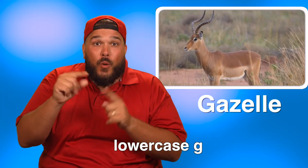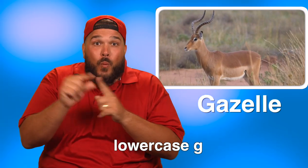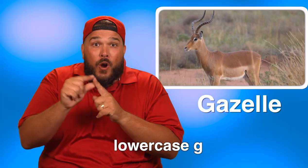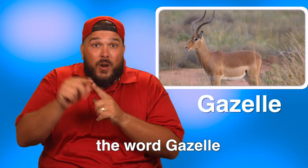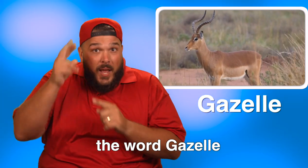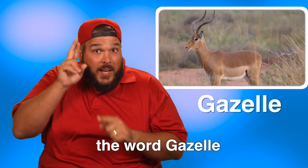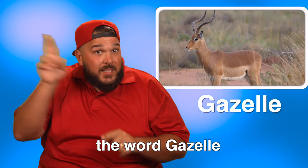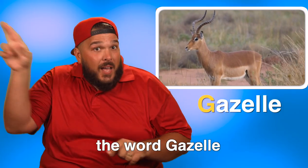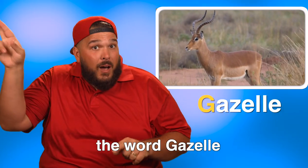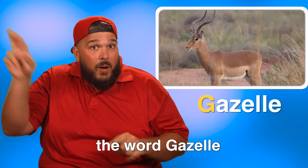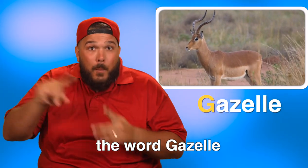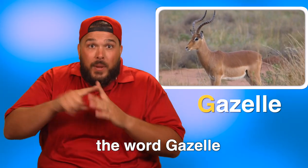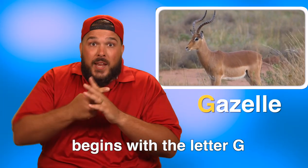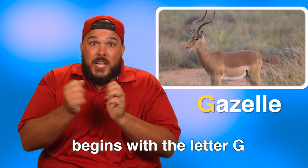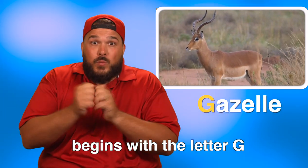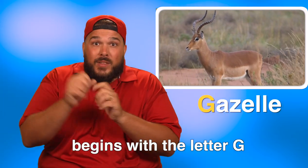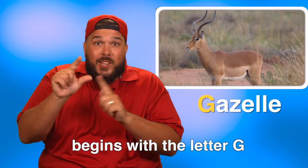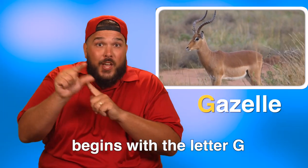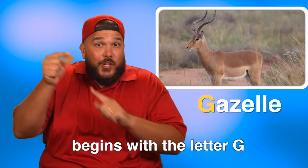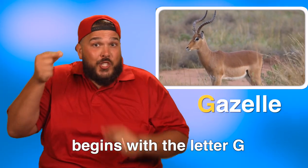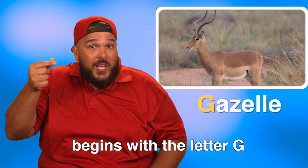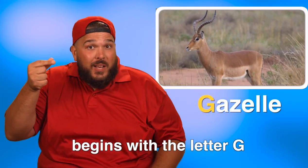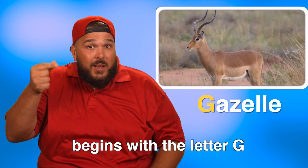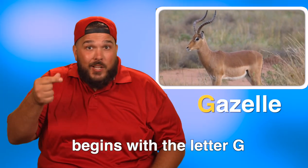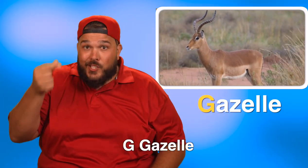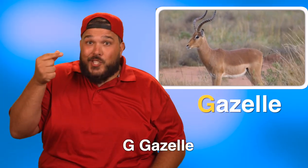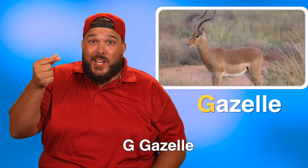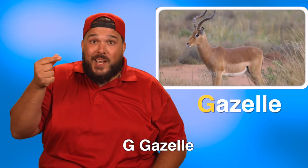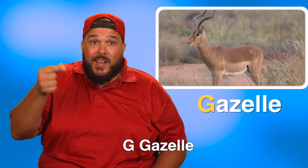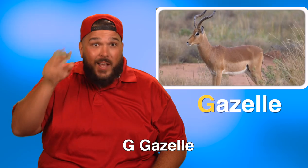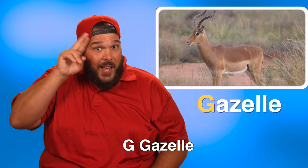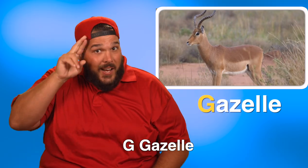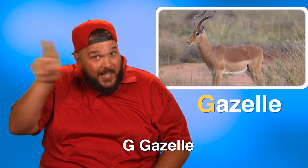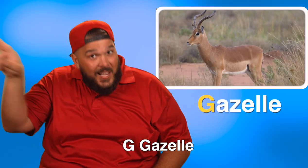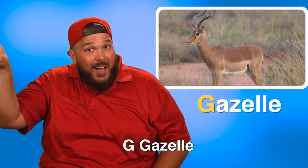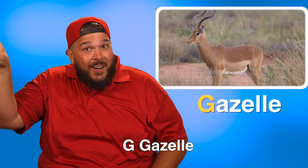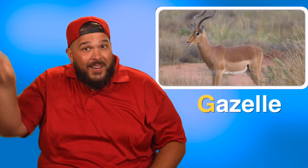The word gazelle begins with the letter G. G, gazelle.